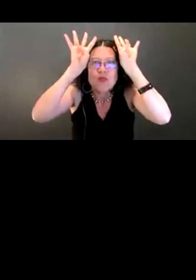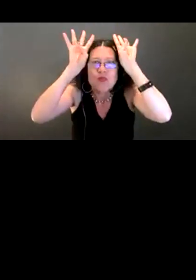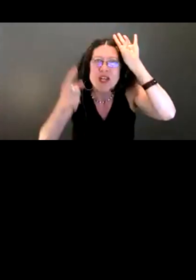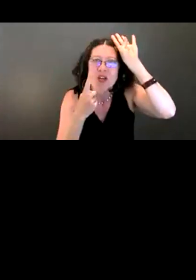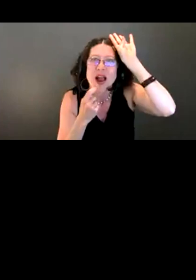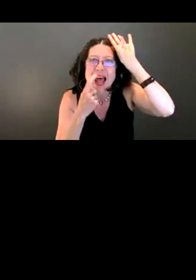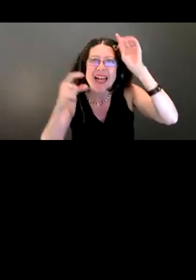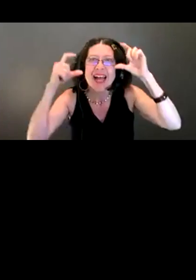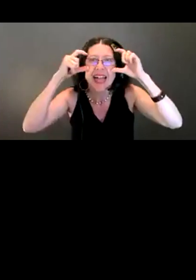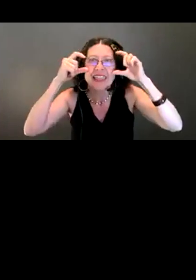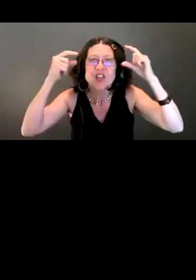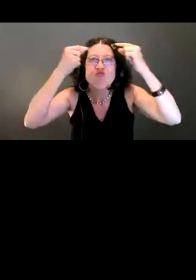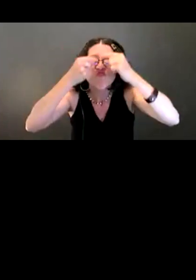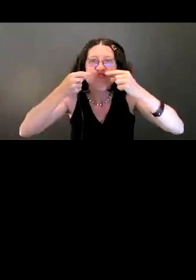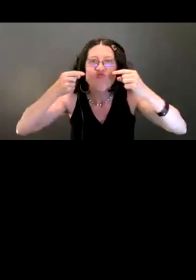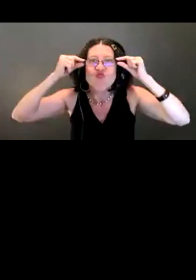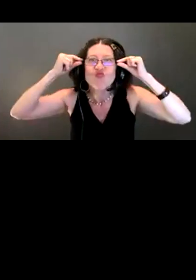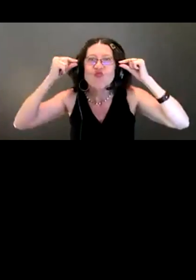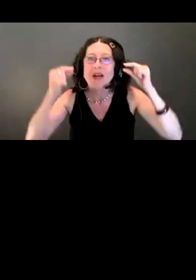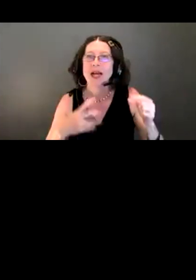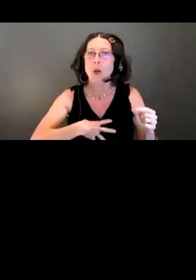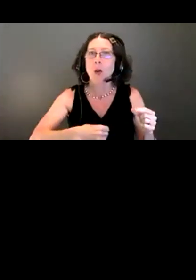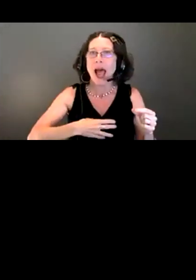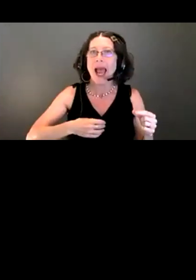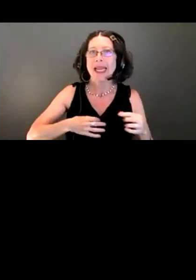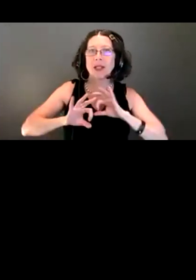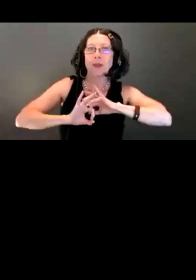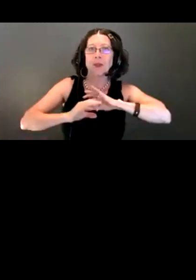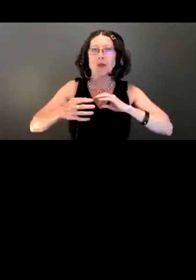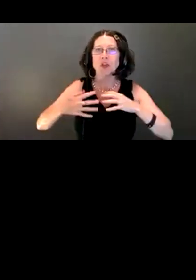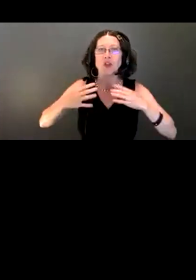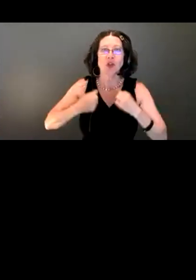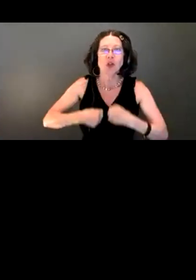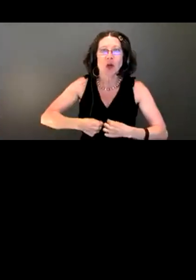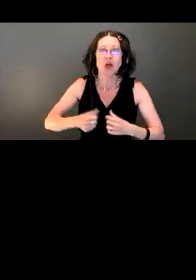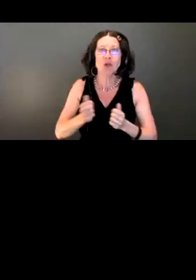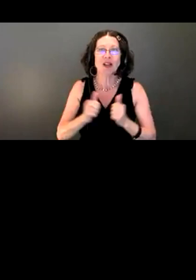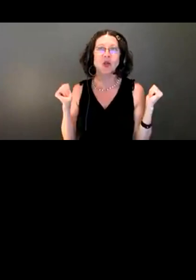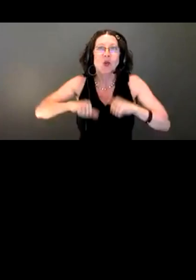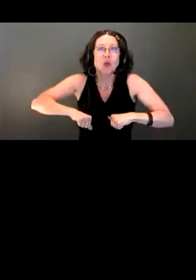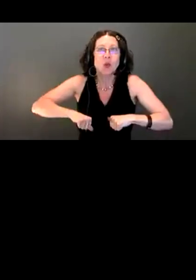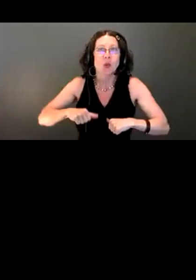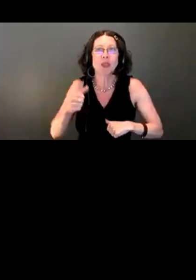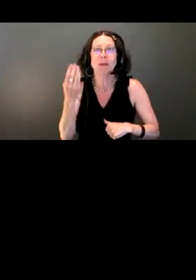I have a kind of white-toned button-down shirt with a suit jacket on that is pinstriped blue.